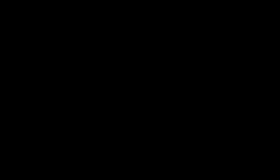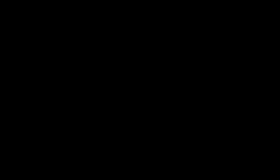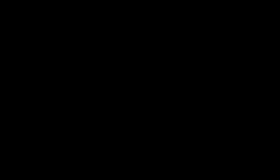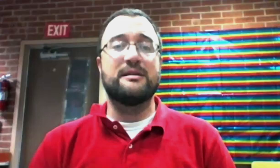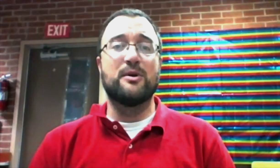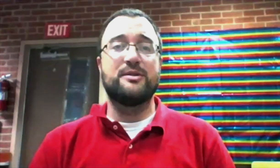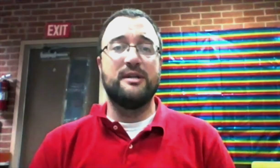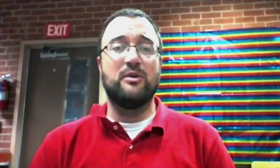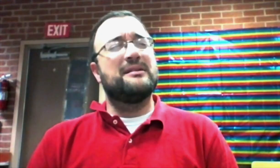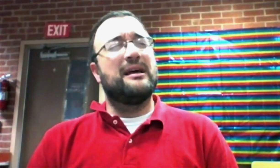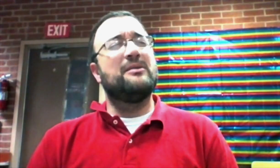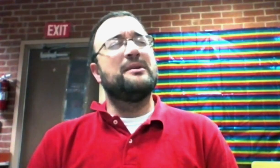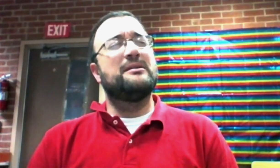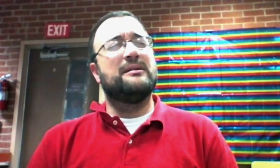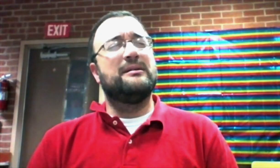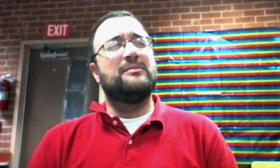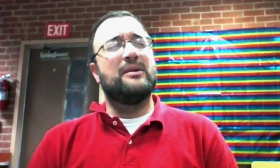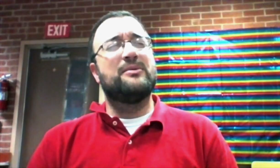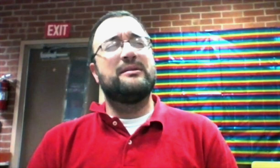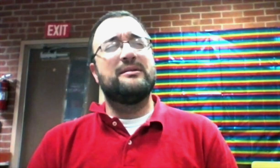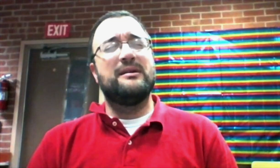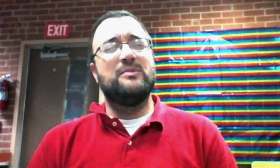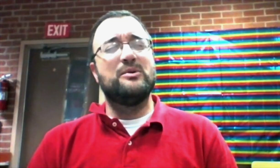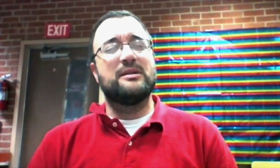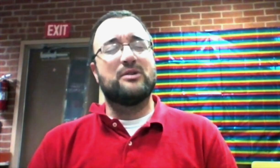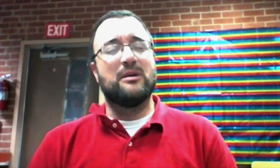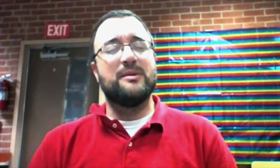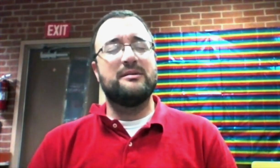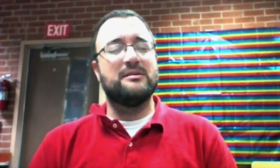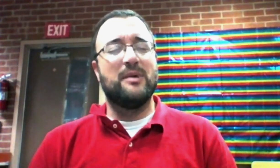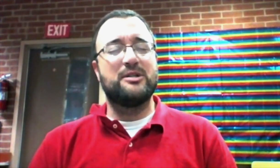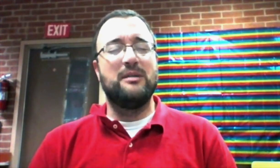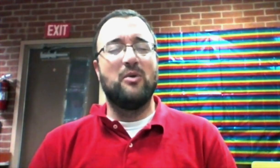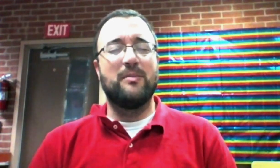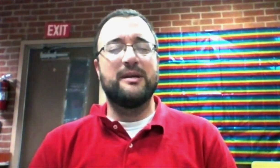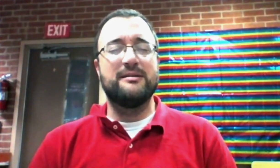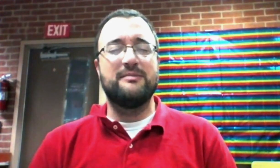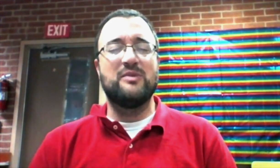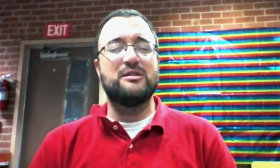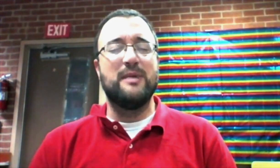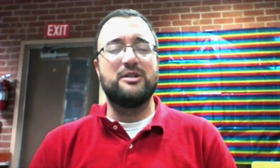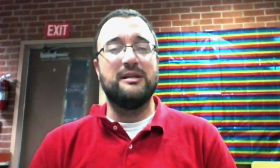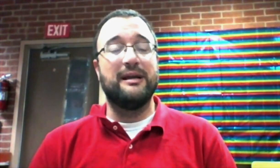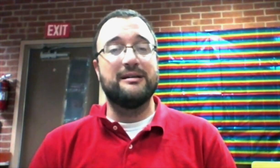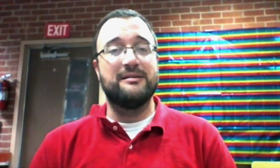Asperger's Syndrome - I don't think... I don't think that they use that term as as much anymore. Because they just mention it like as a,